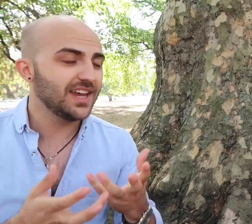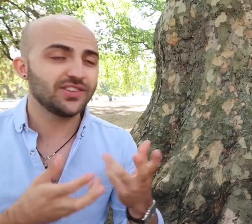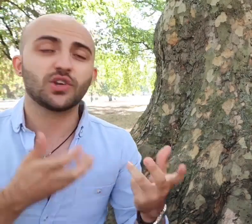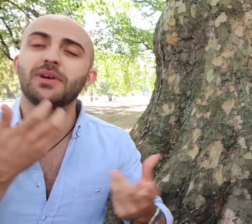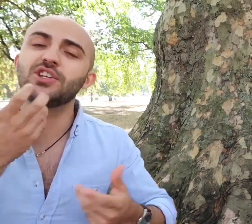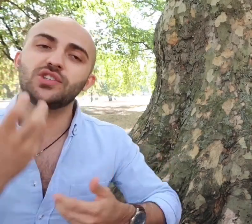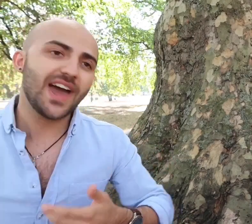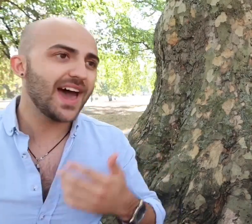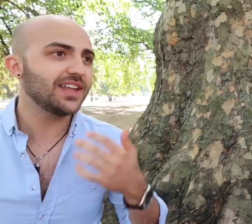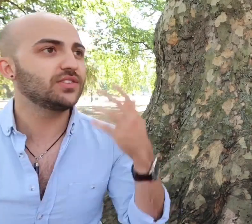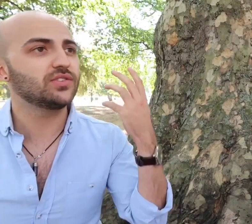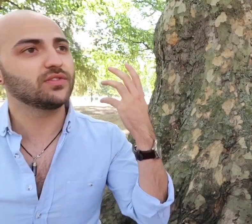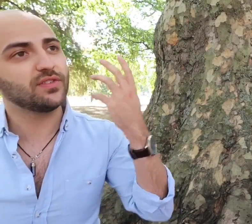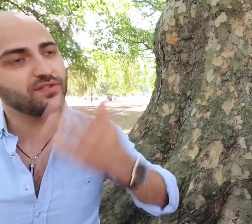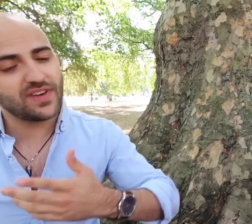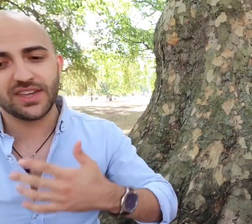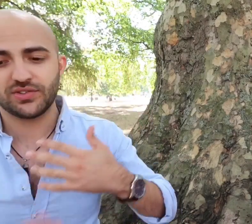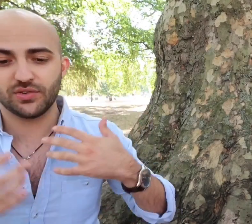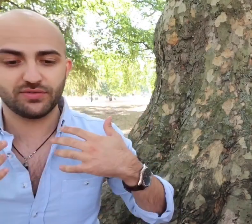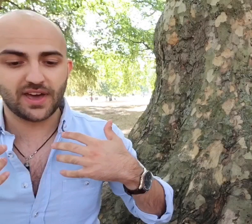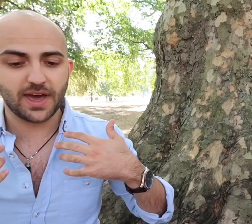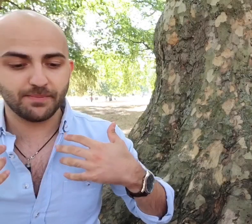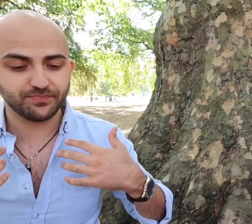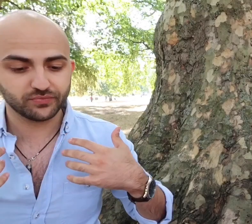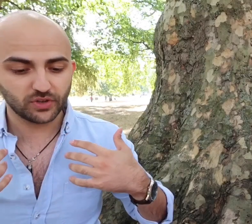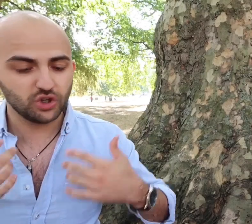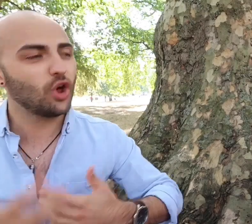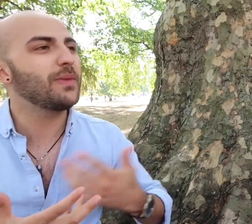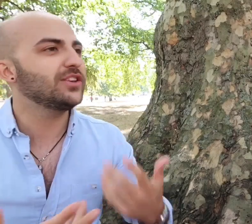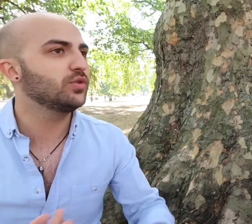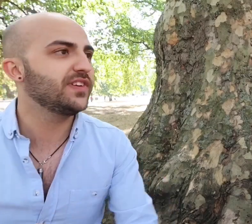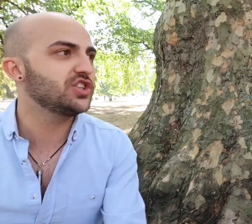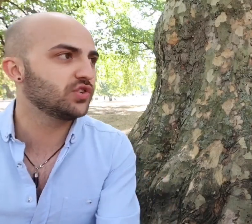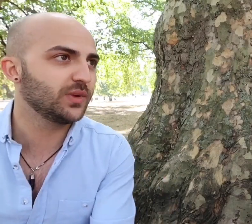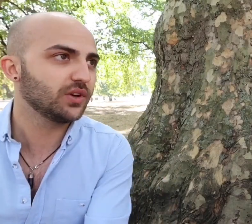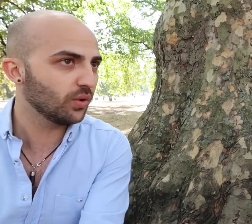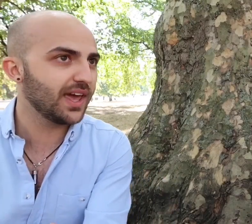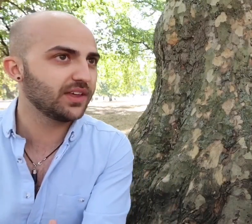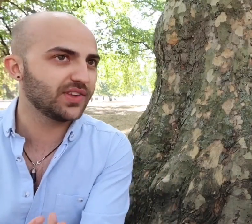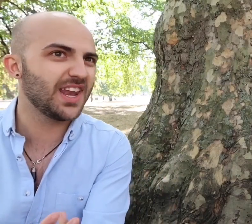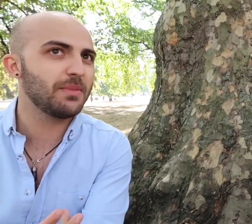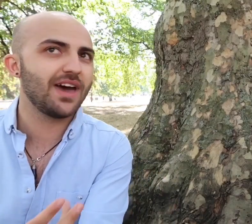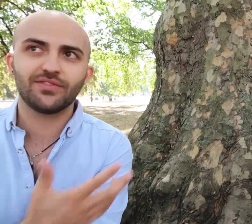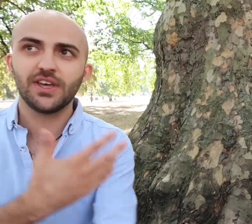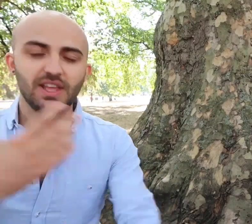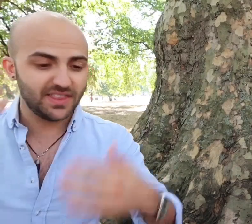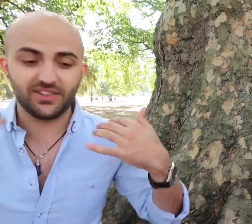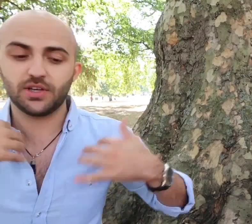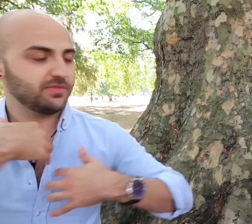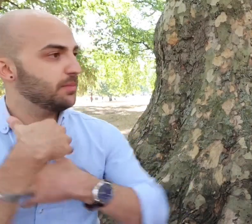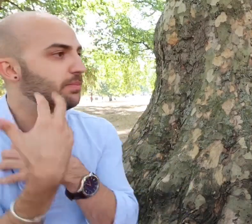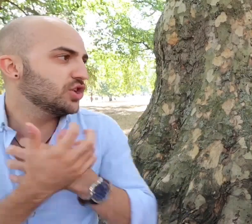it's a combination of hands, of your face, of non manual features we call it 'NMF'